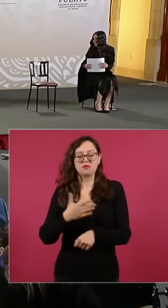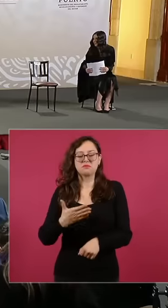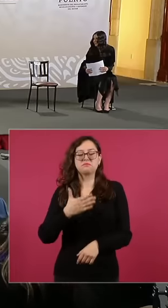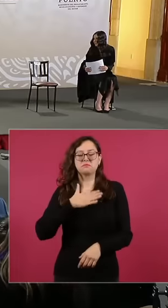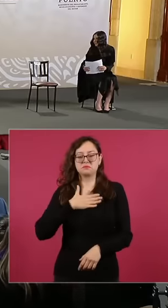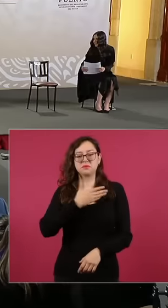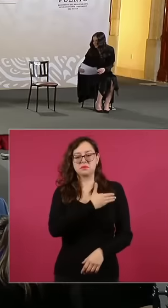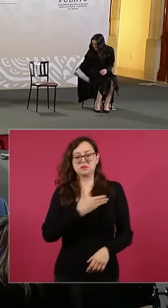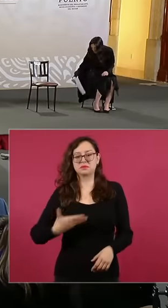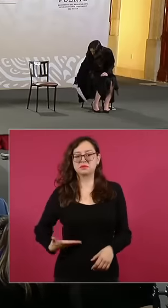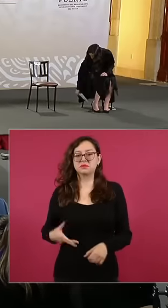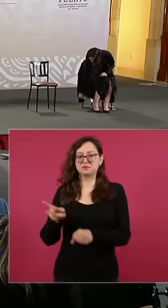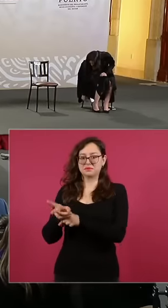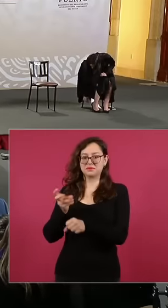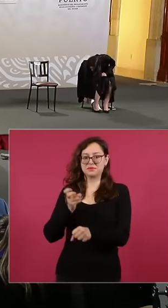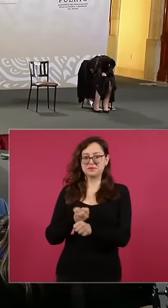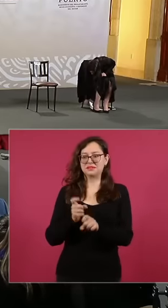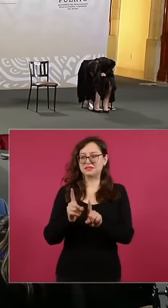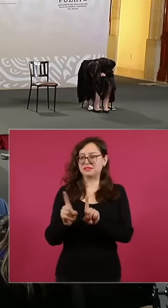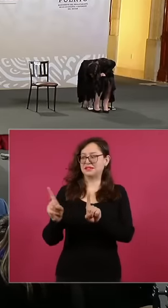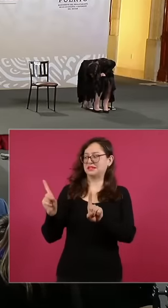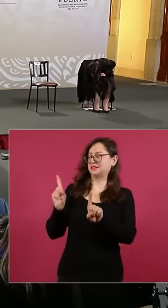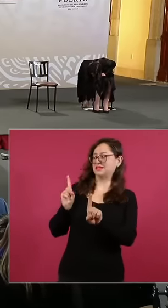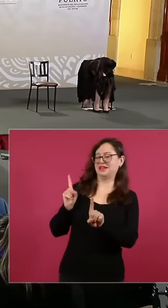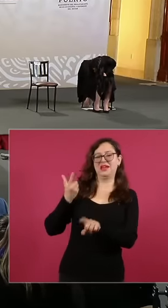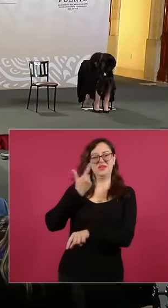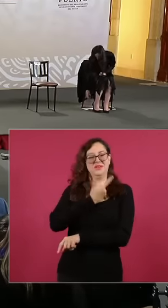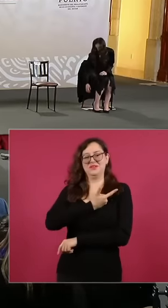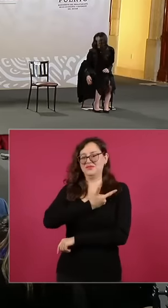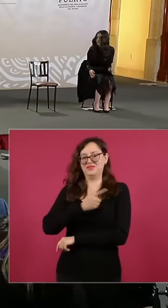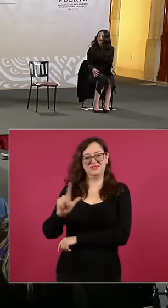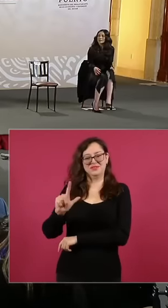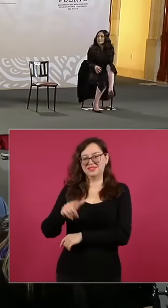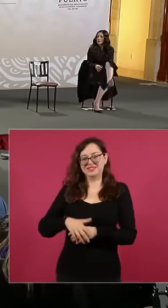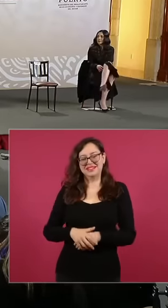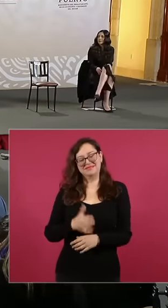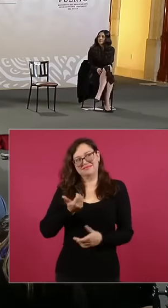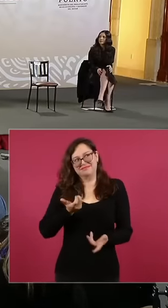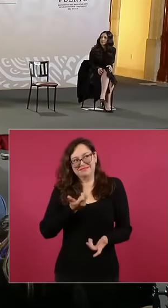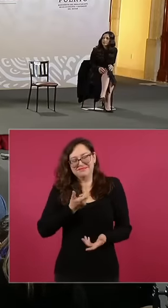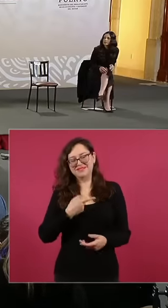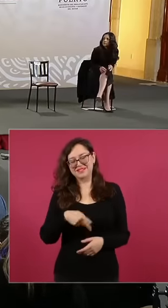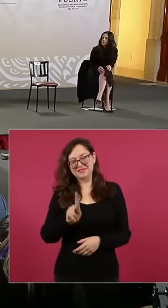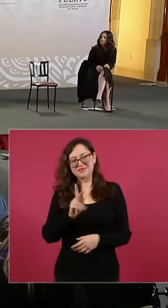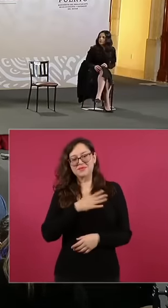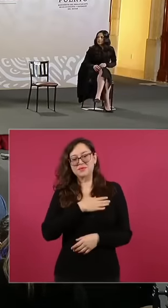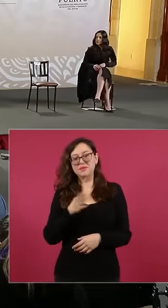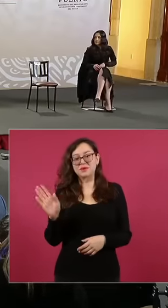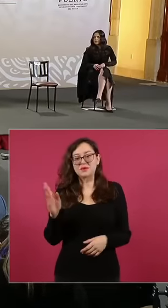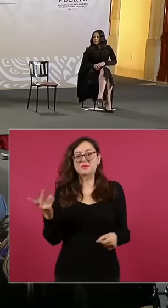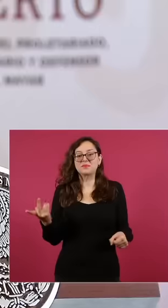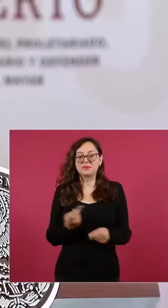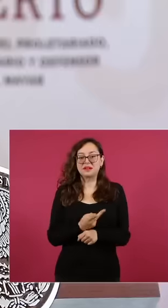unfortunately is behind me I wouldn't like that eh Because it generated some curiosity or